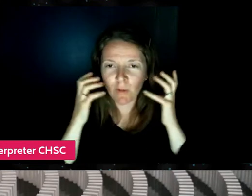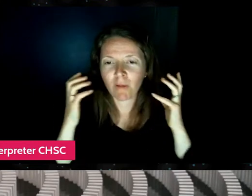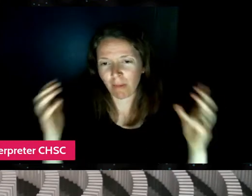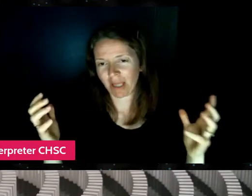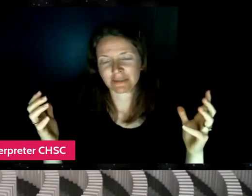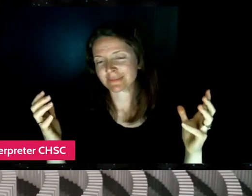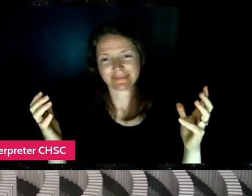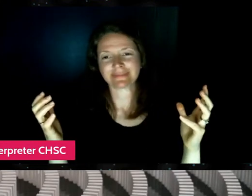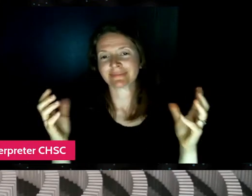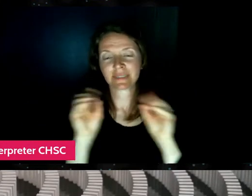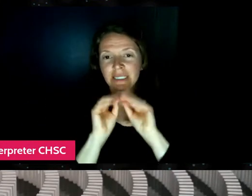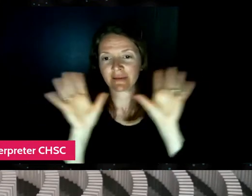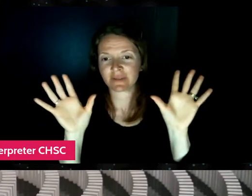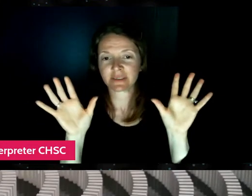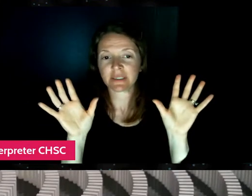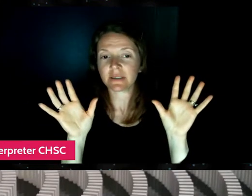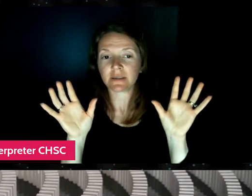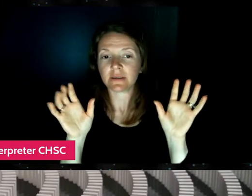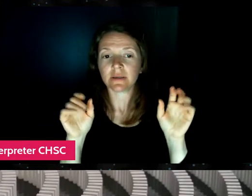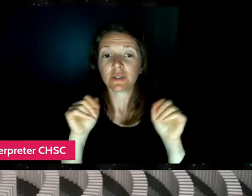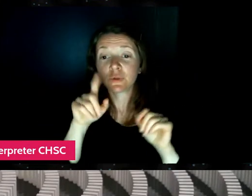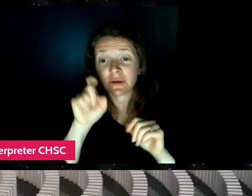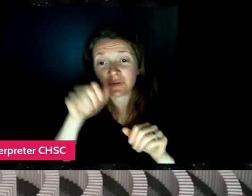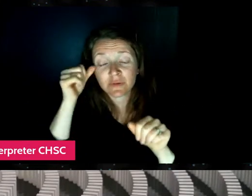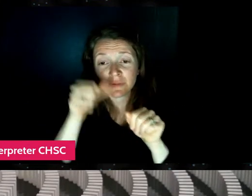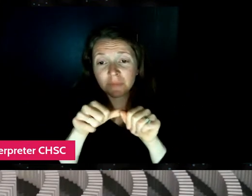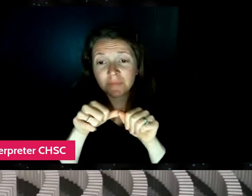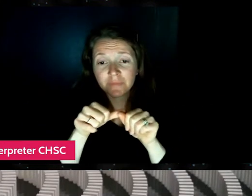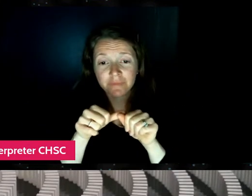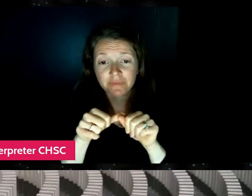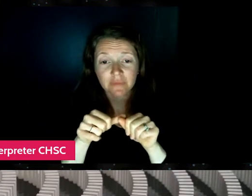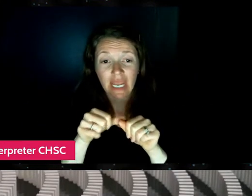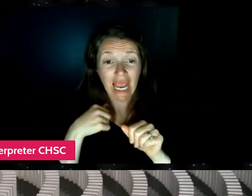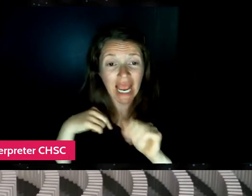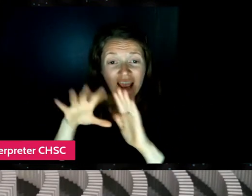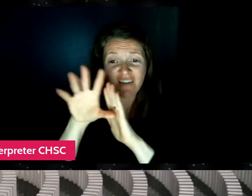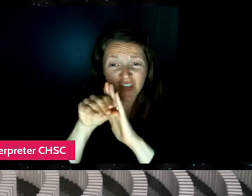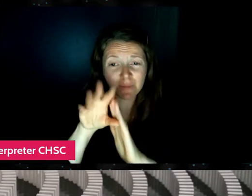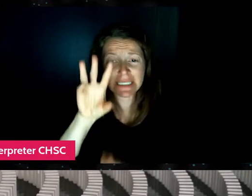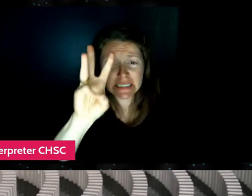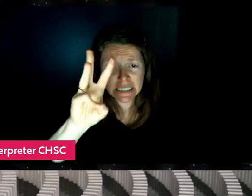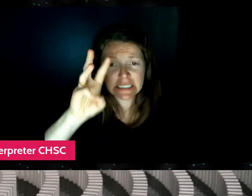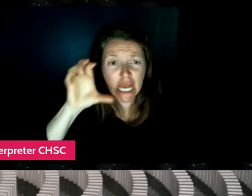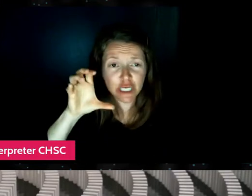I mean, you know, just, you have to remember, you know, I filmed 600 hours or so of Lily